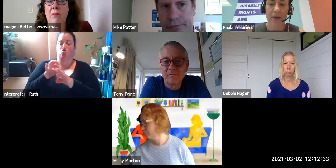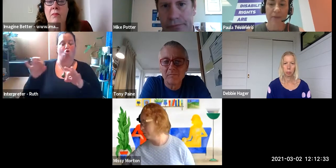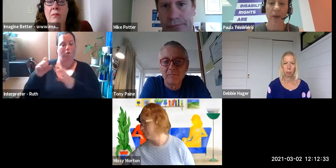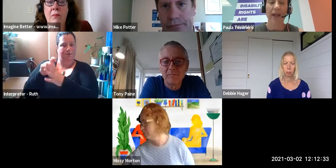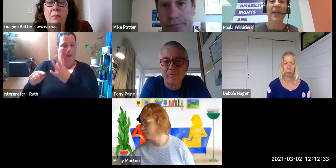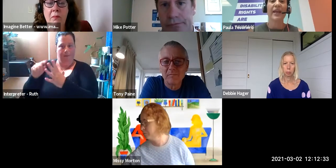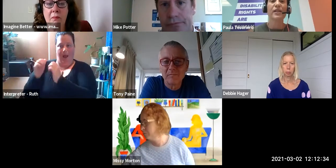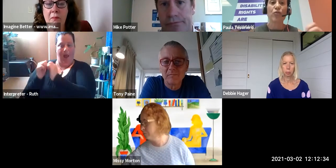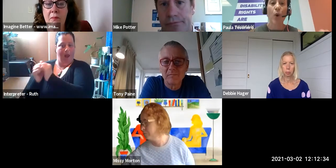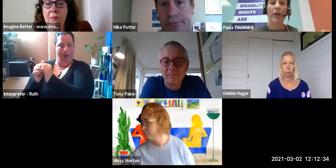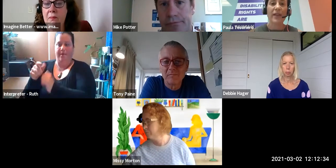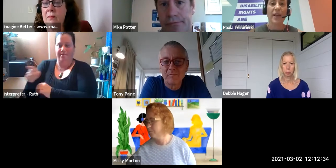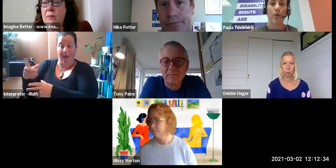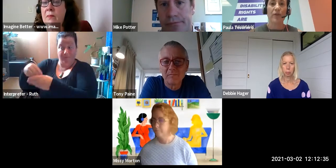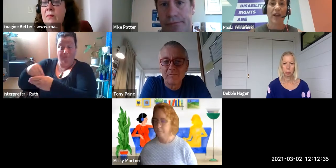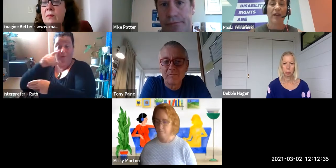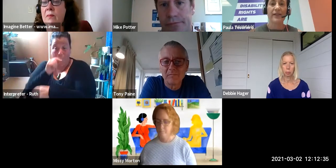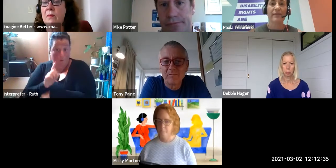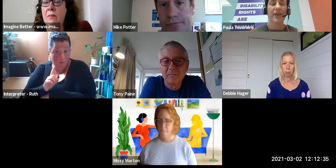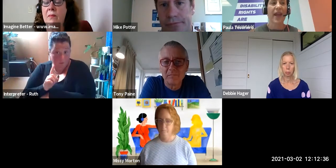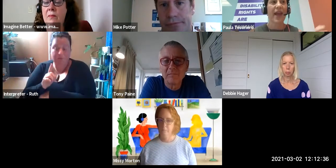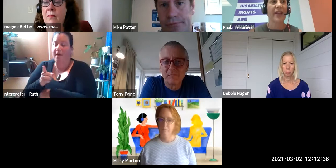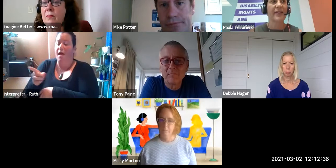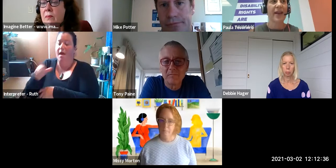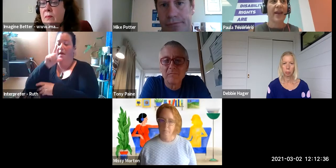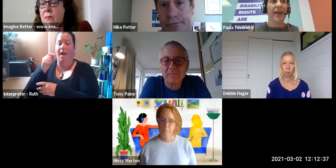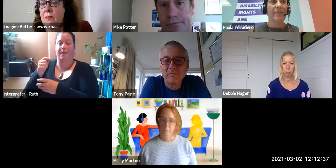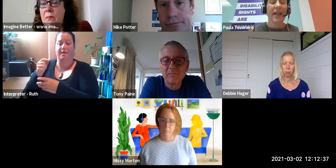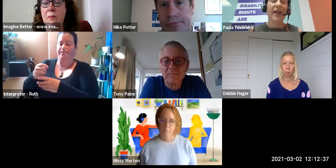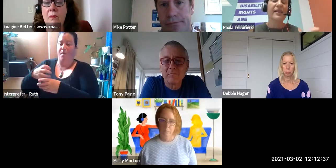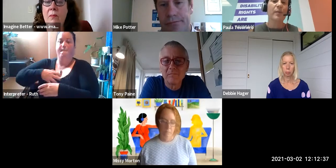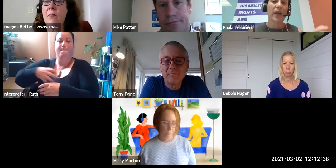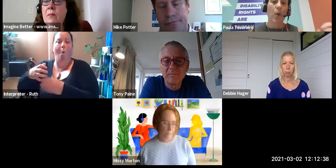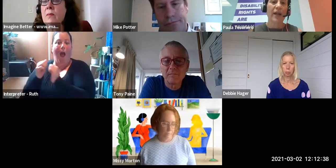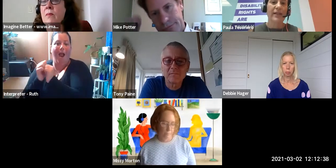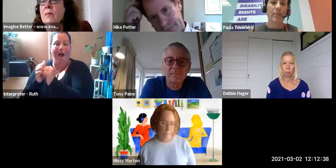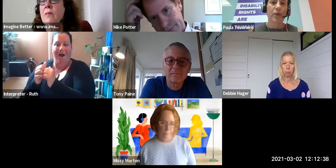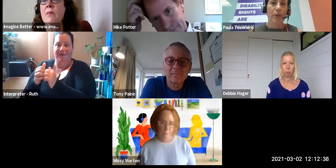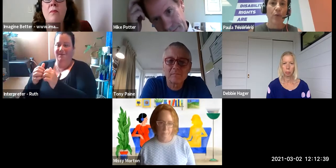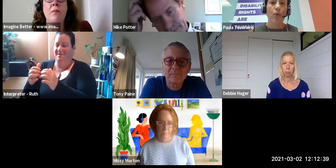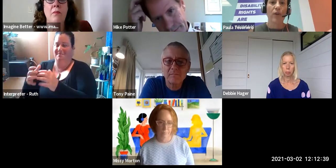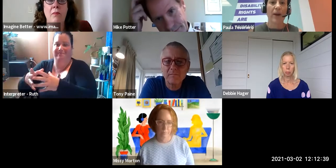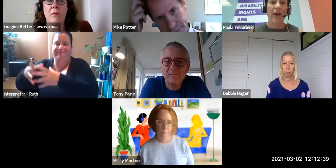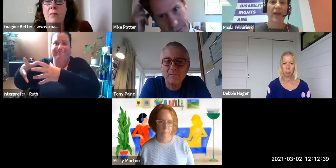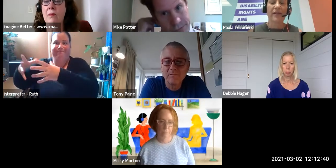of doing is growing the network of allies and in many cases being quite deliberate and thoughtful about that.